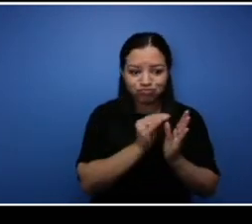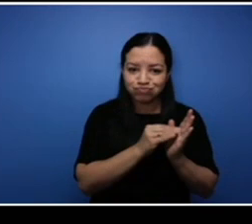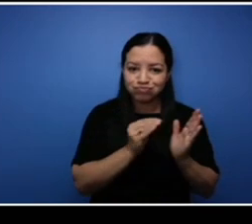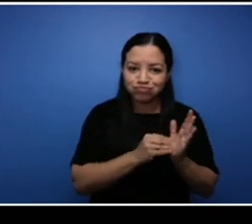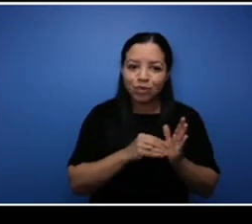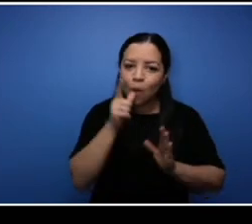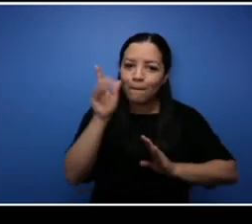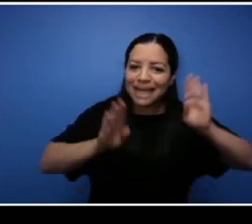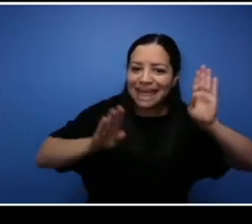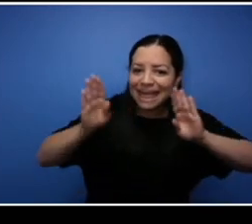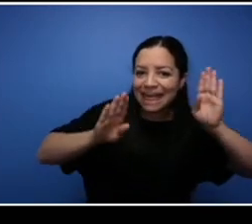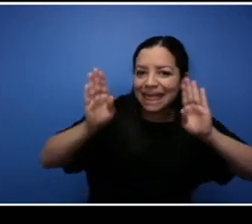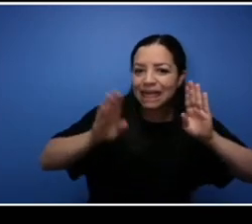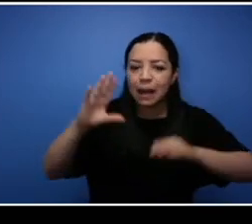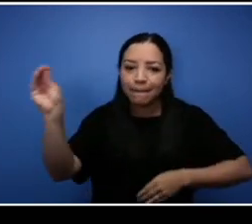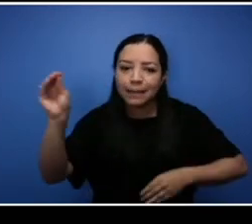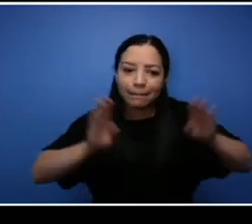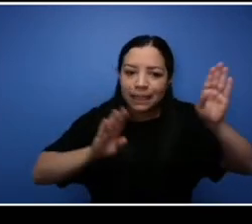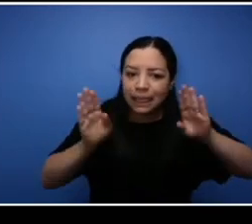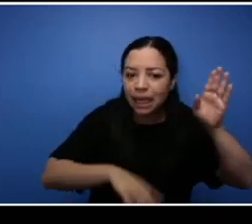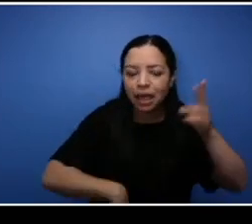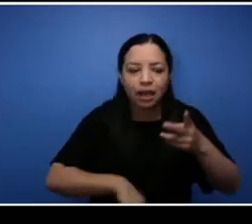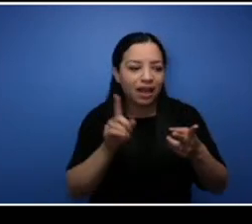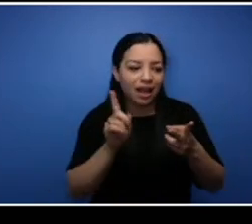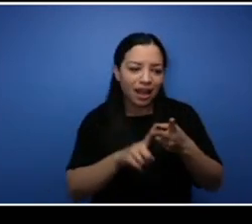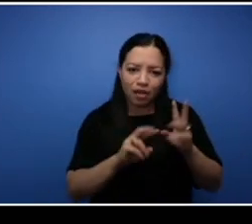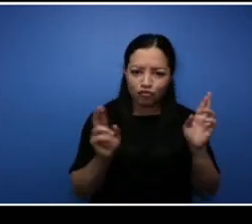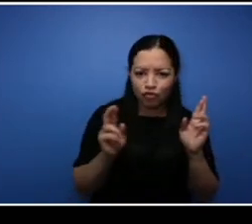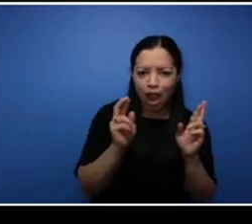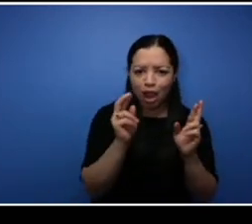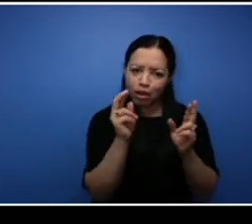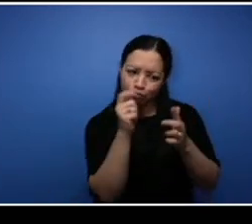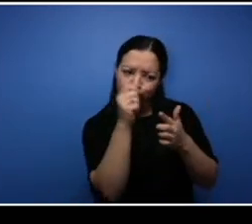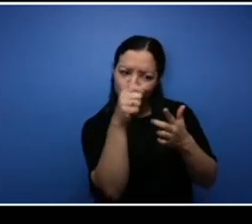tenders, making sure everything had i's doted and t's crossed and you know. Unfortunately